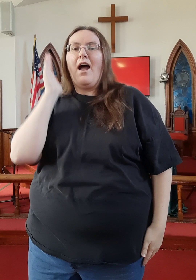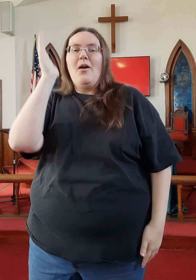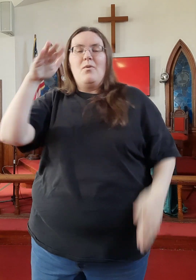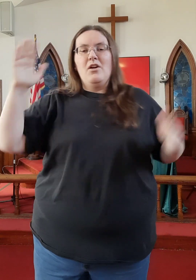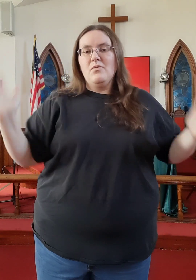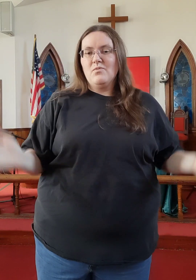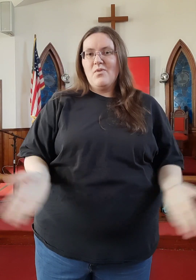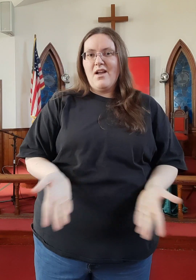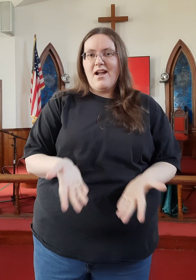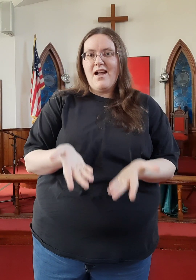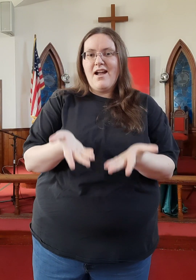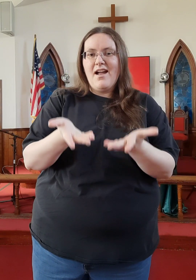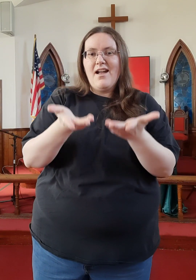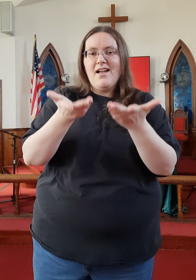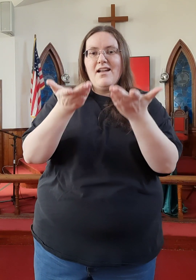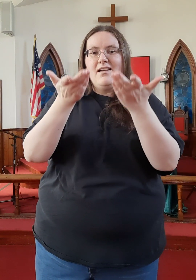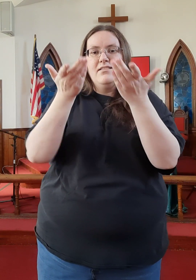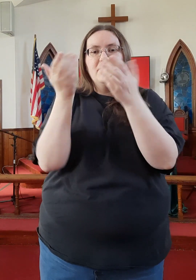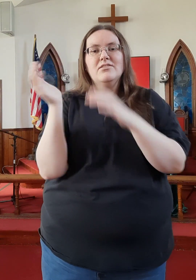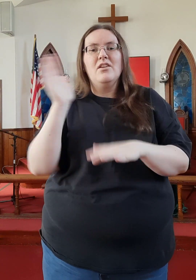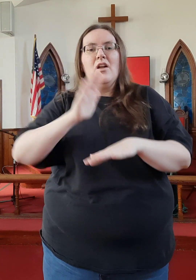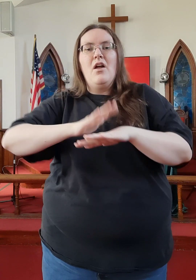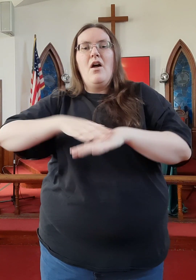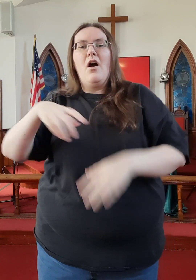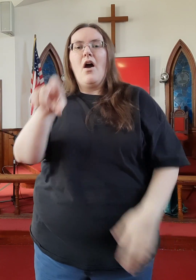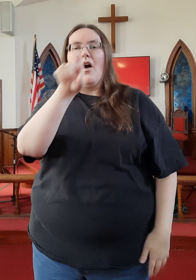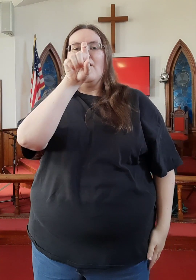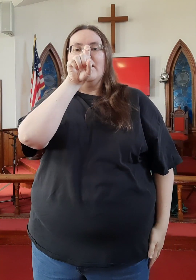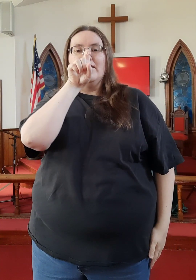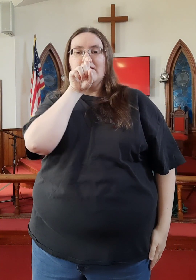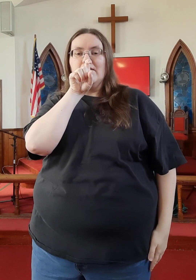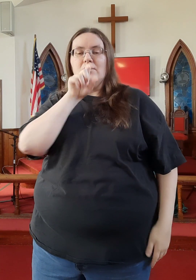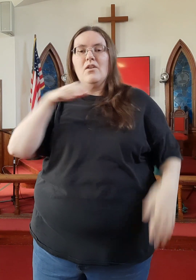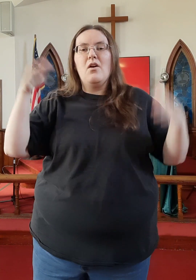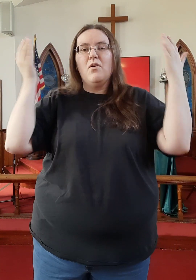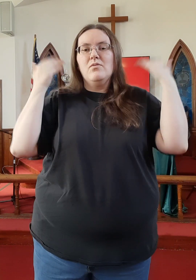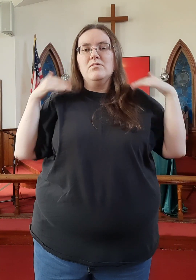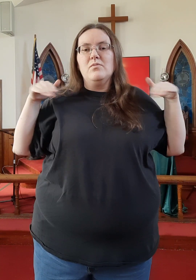I will rise on eagles' wings